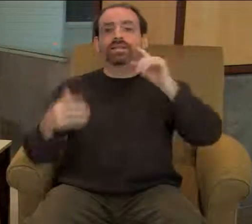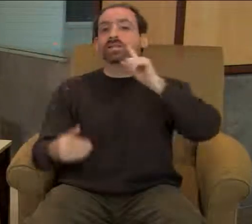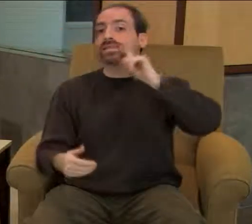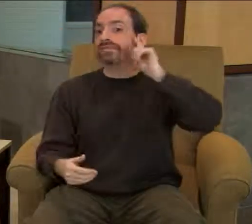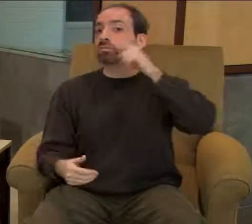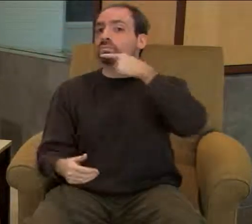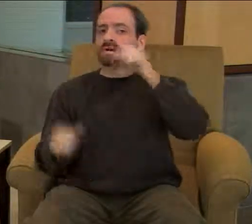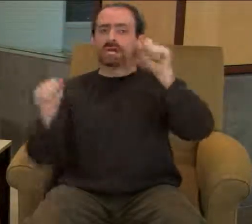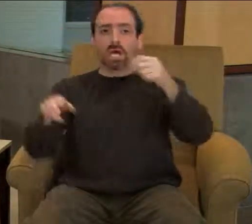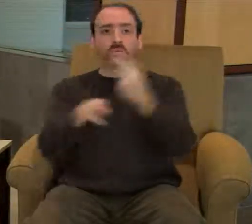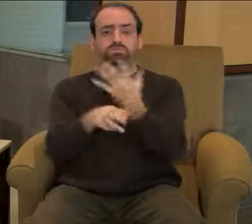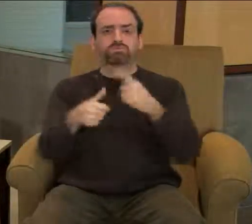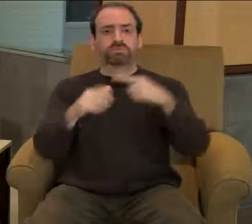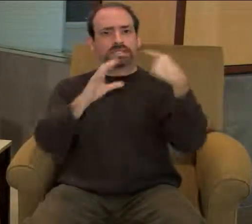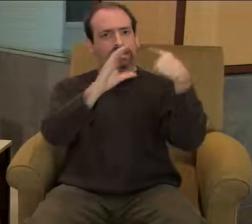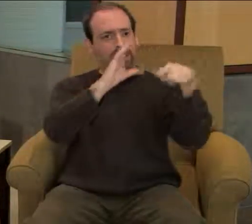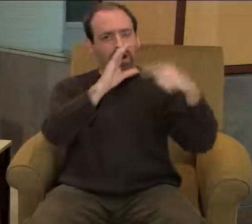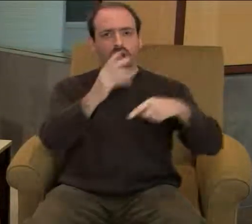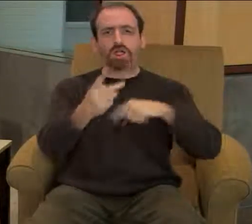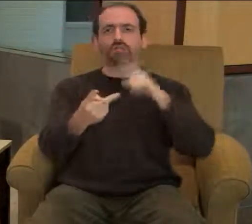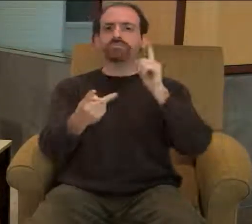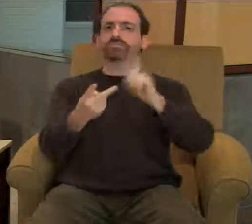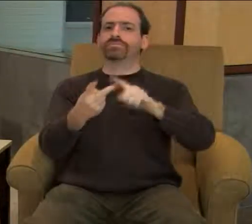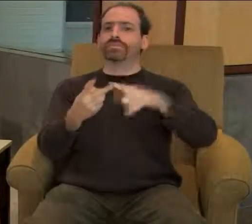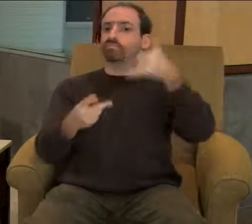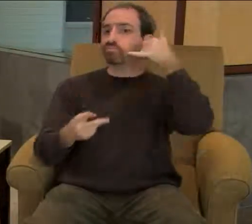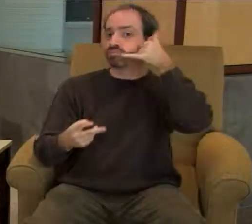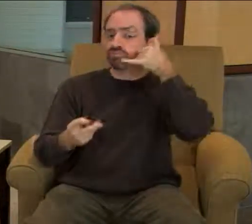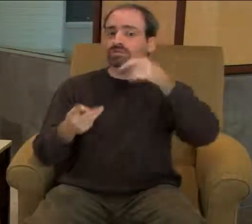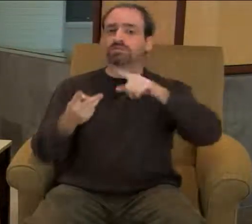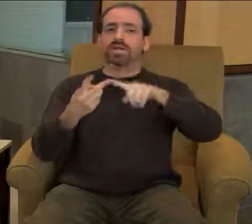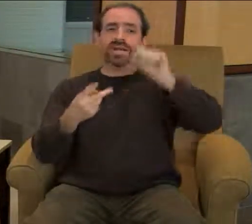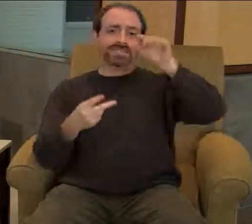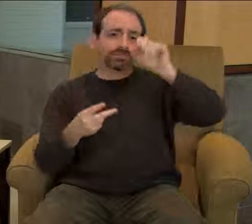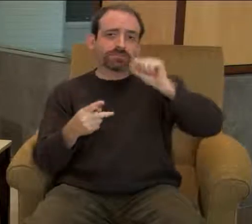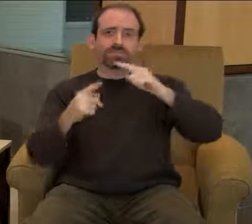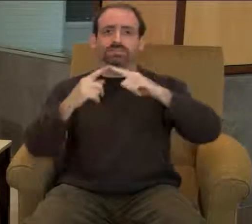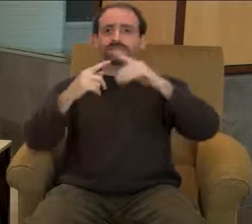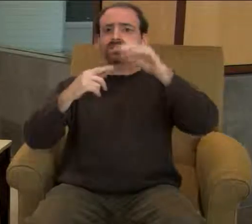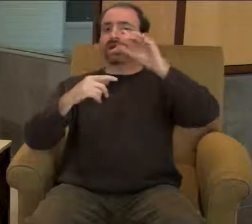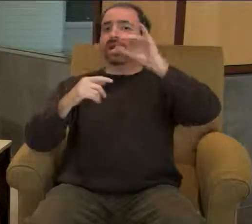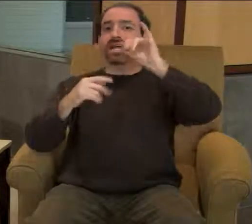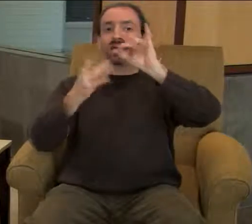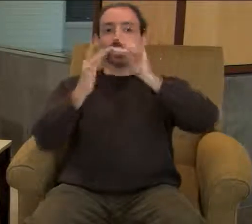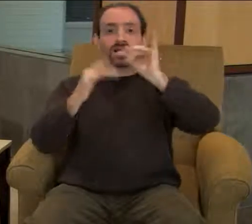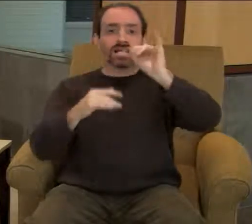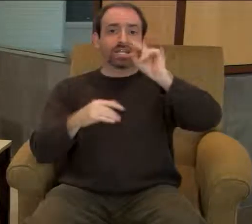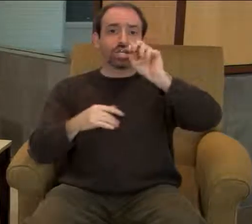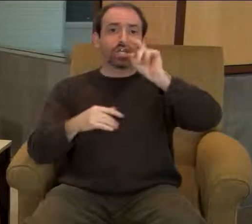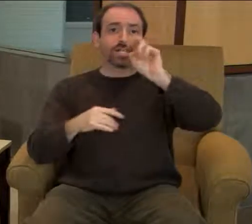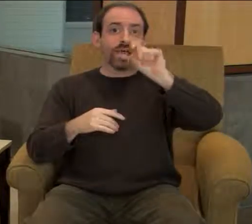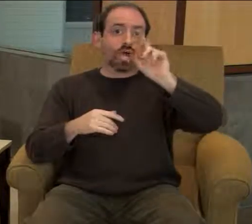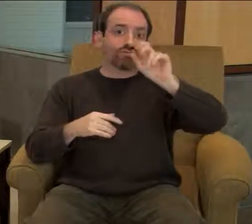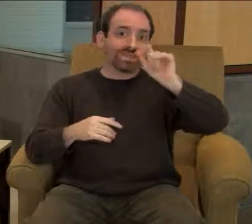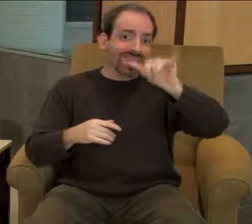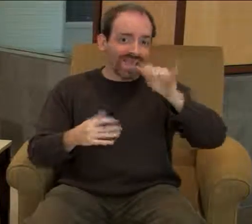Deaf and hearing people can communicate with each other, through text SMS, IM, email or over Internet Relay.